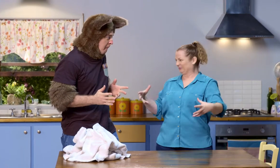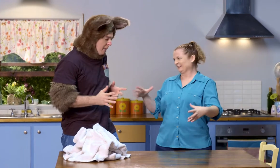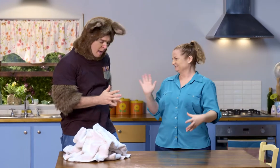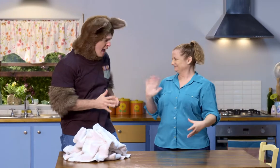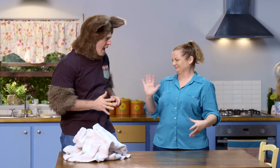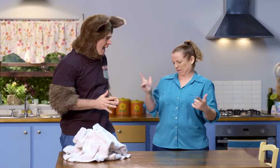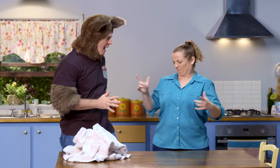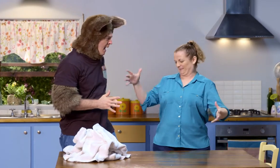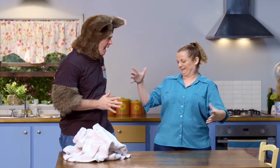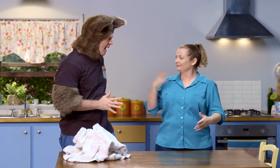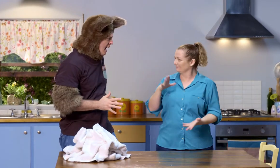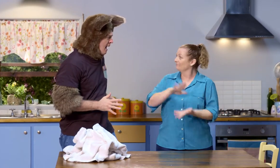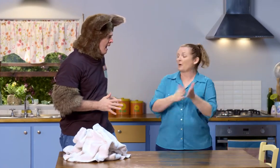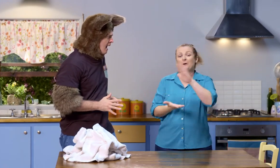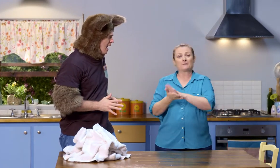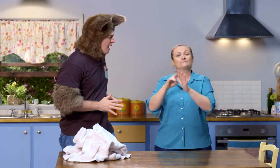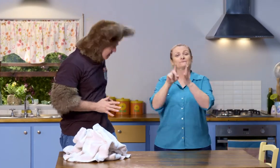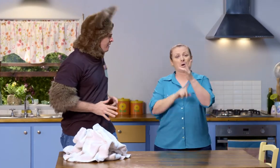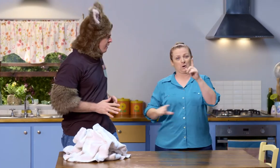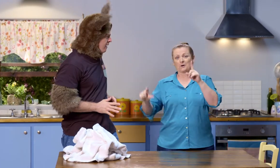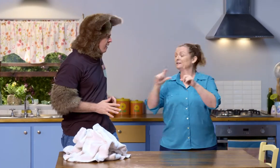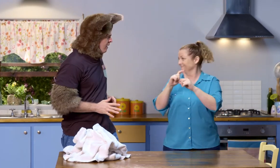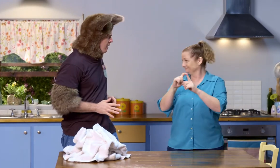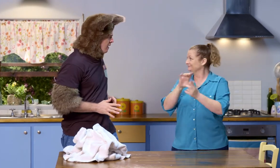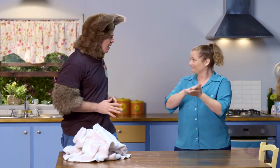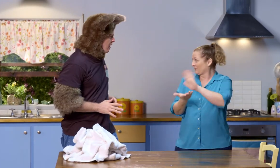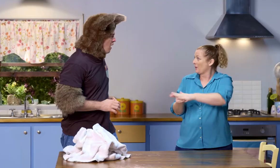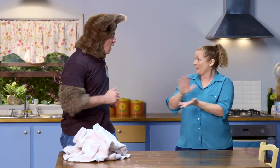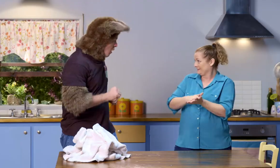Look at the mess they're in. It's all a bit too messy. We need to fold them.